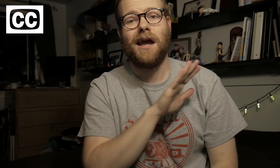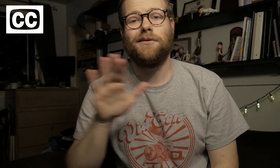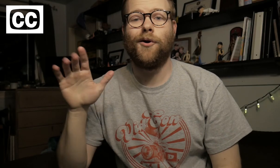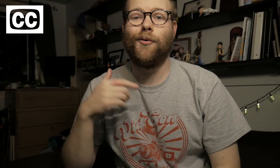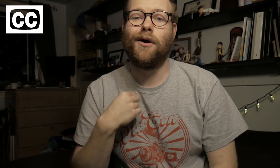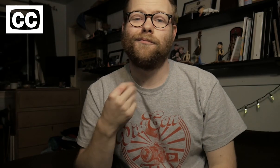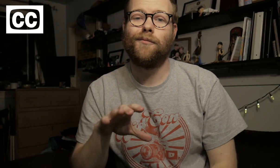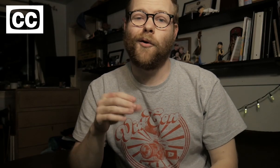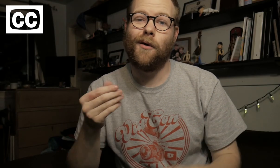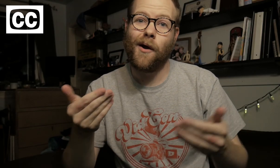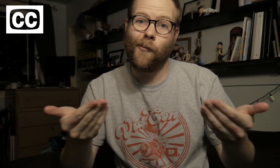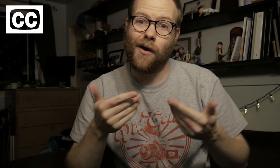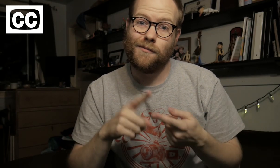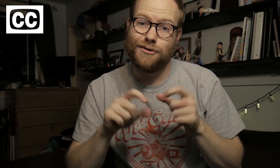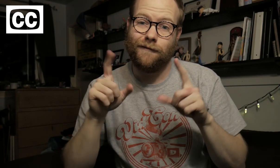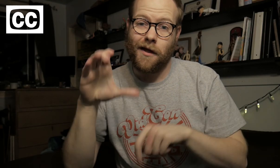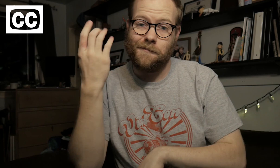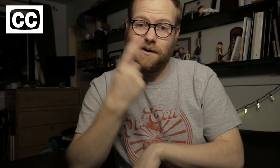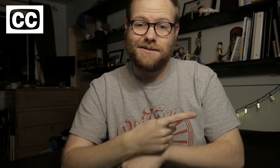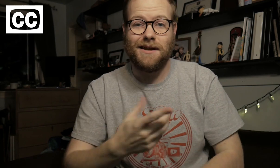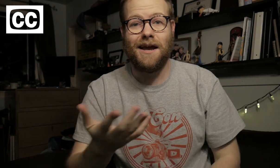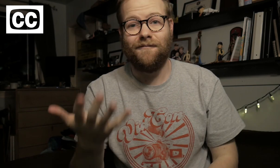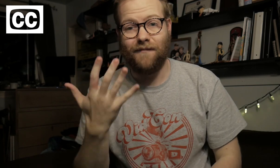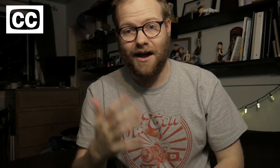Hello, I'm Rogan and welcome to Vlogmas day five.